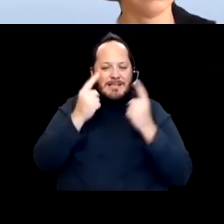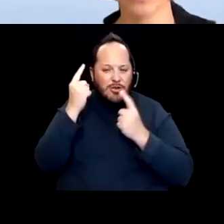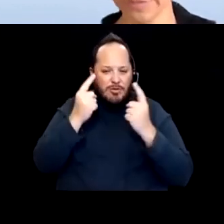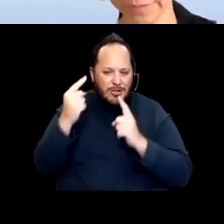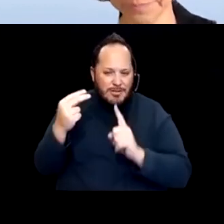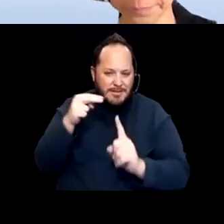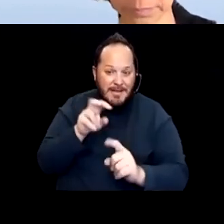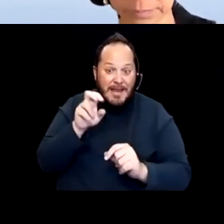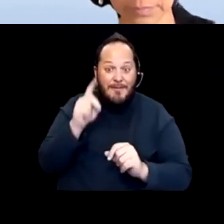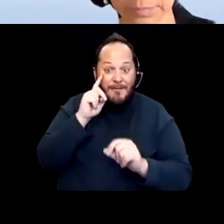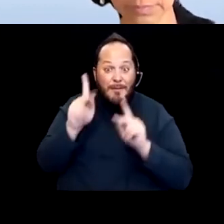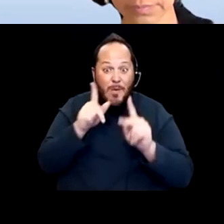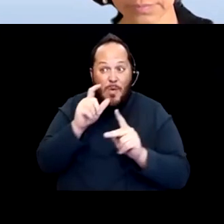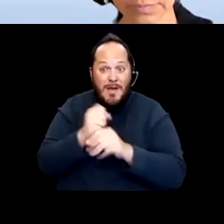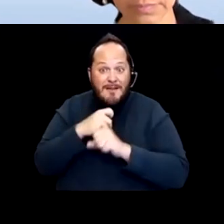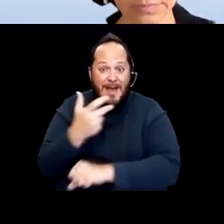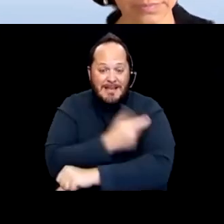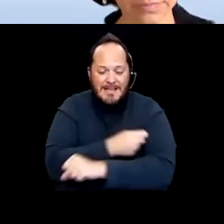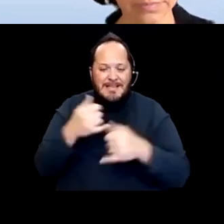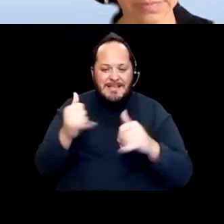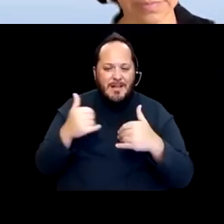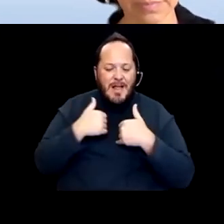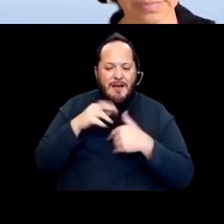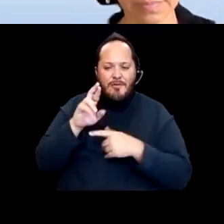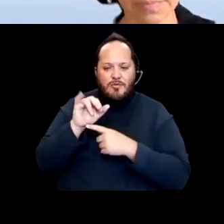there is a risk when people who are unvaccinated